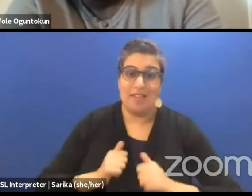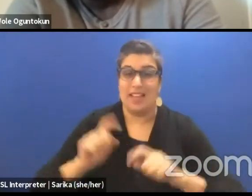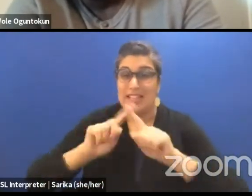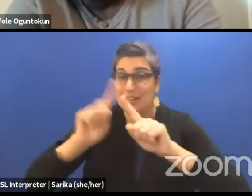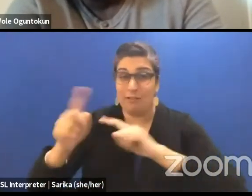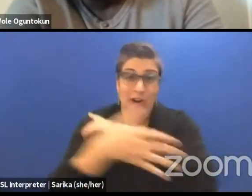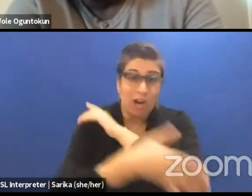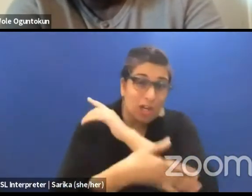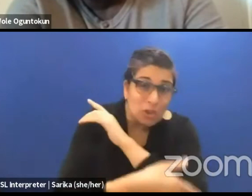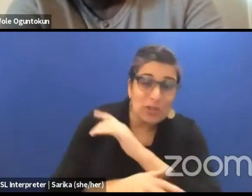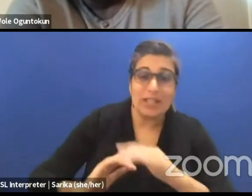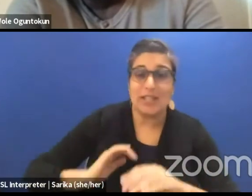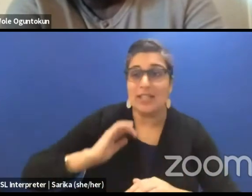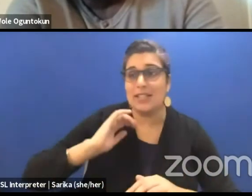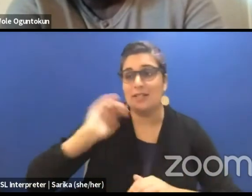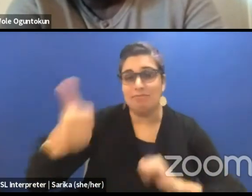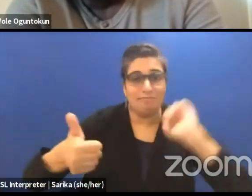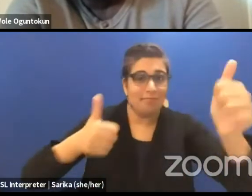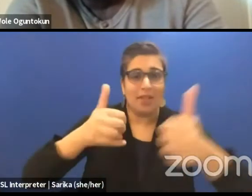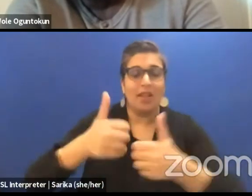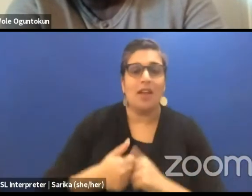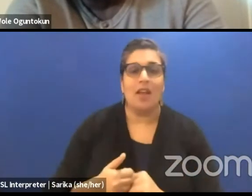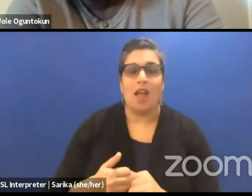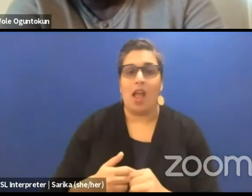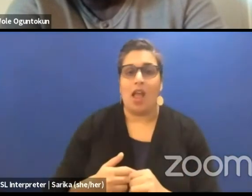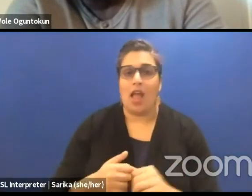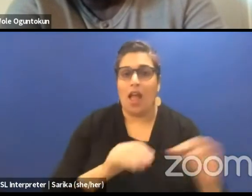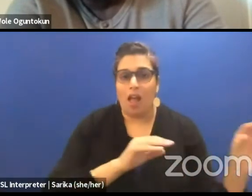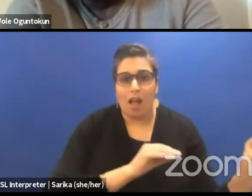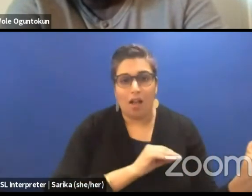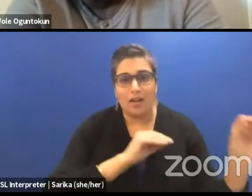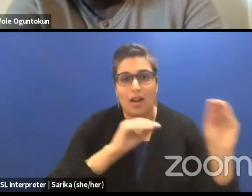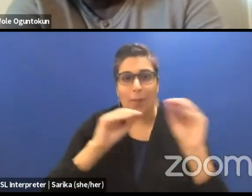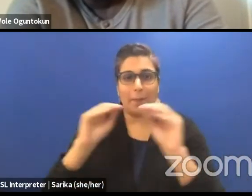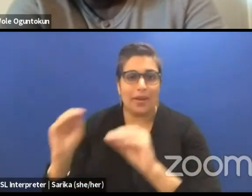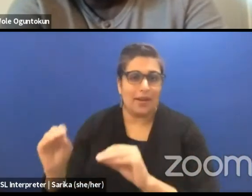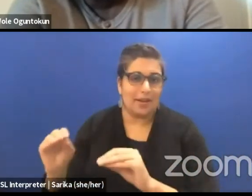and in different migrational routes.